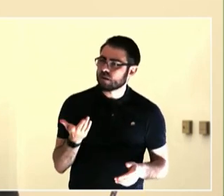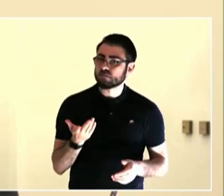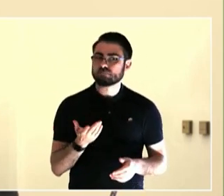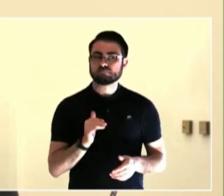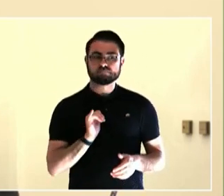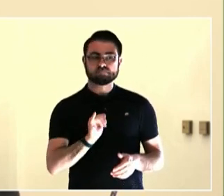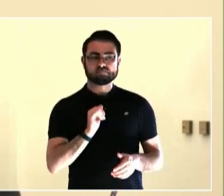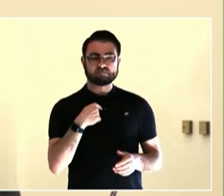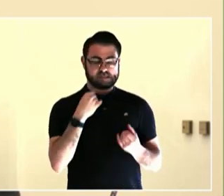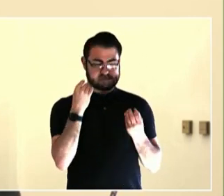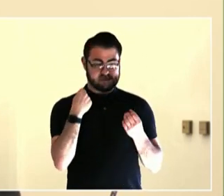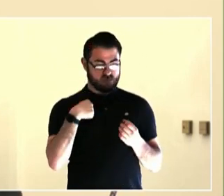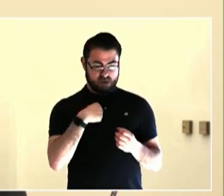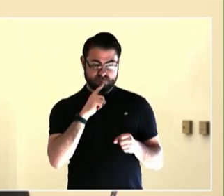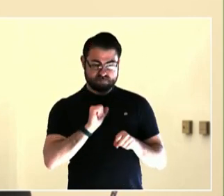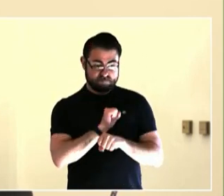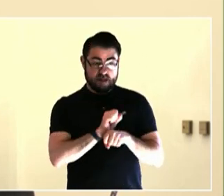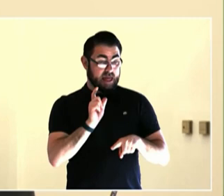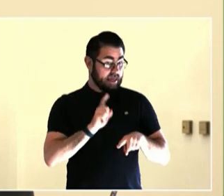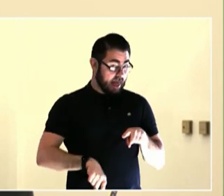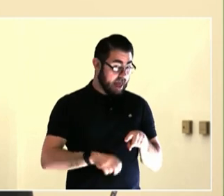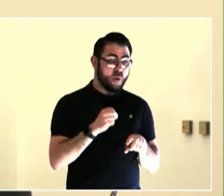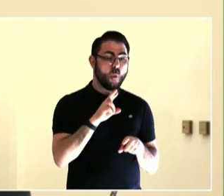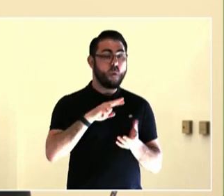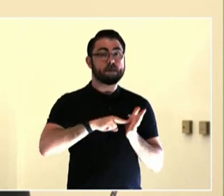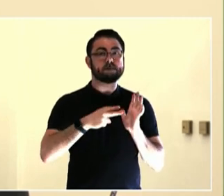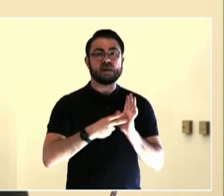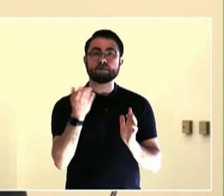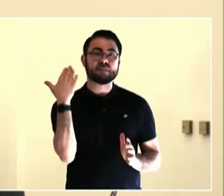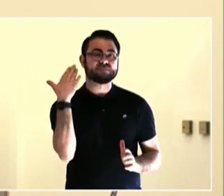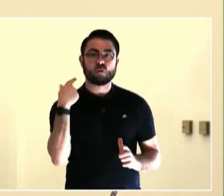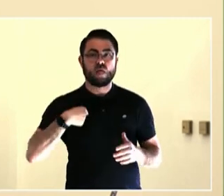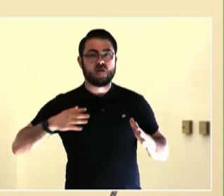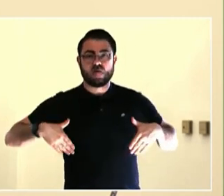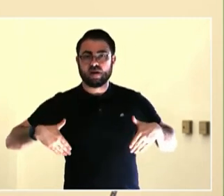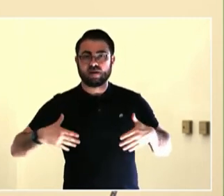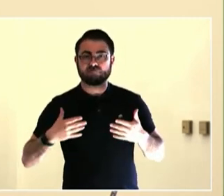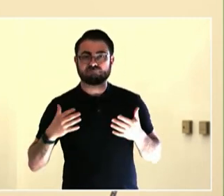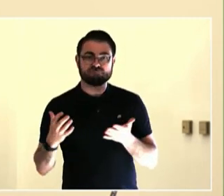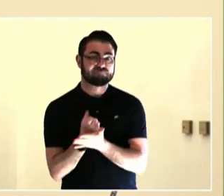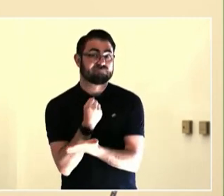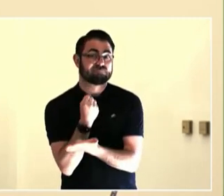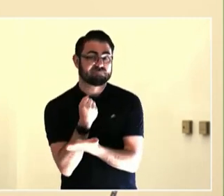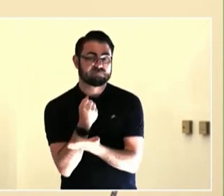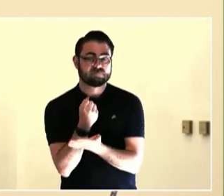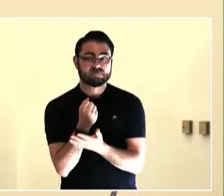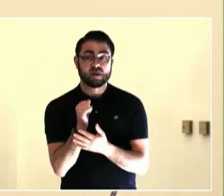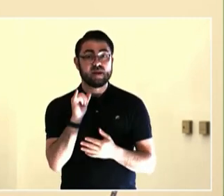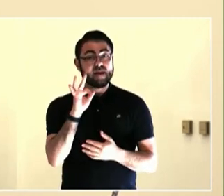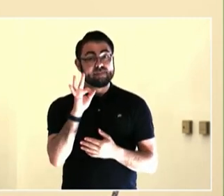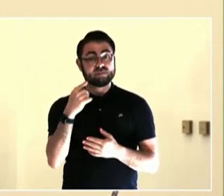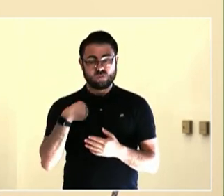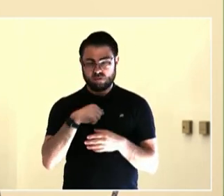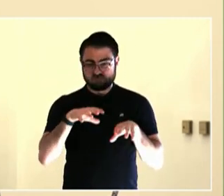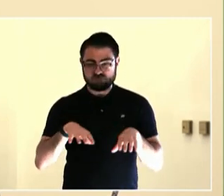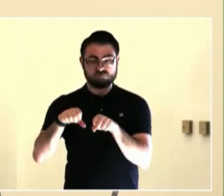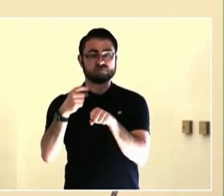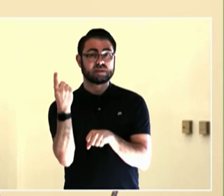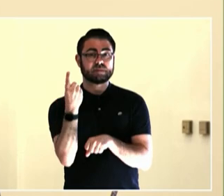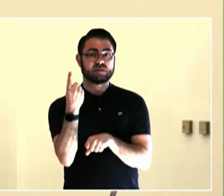two phrases with me.